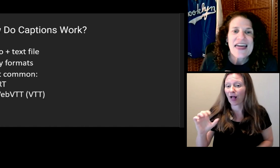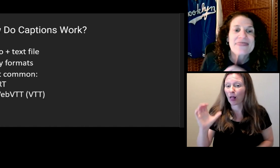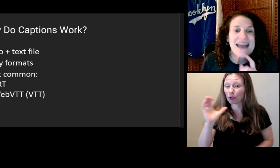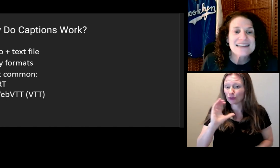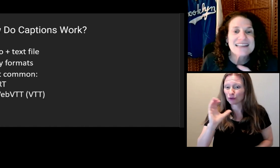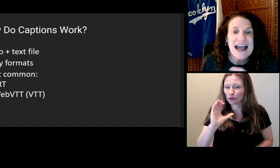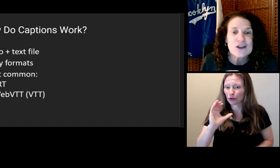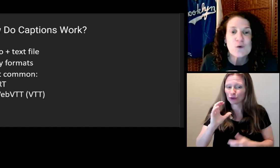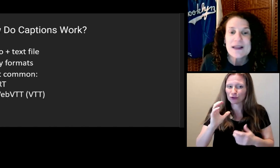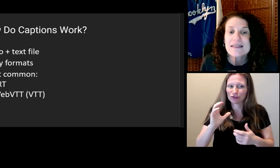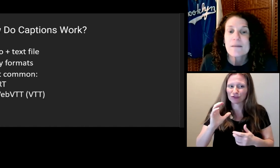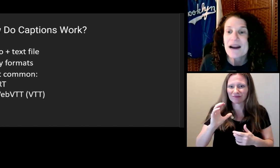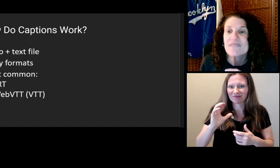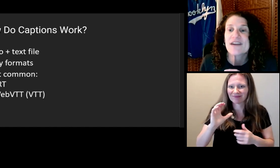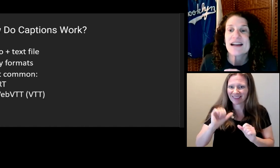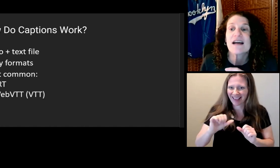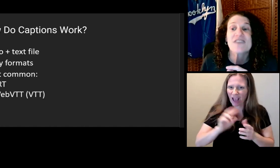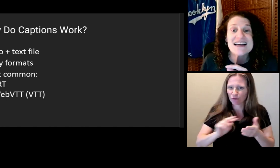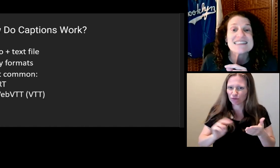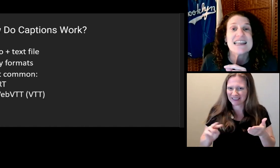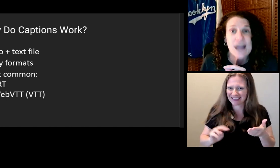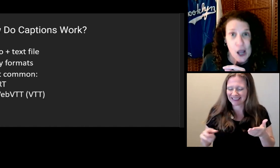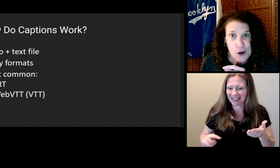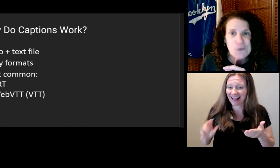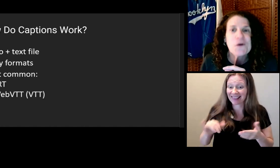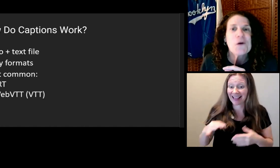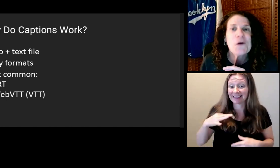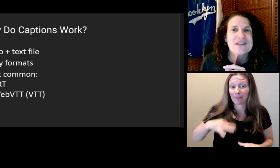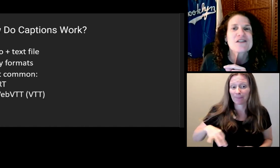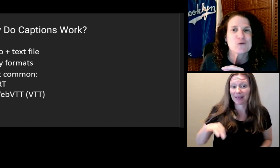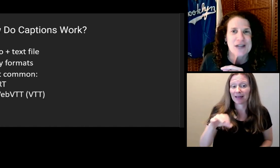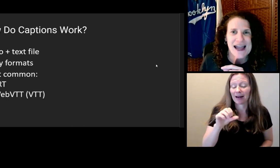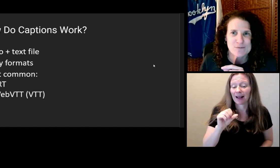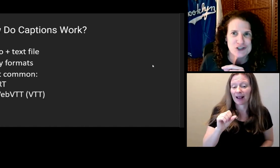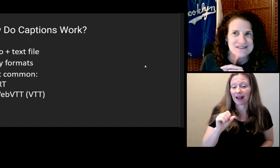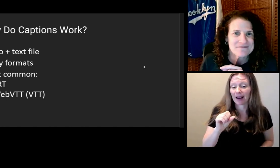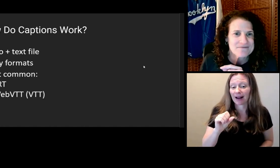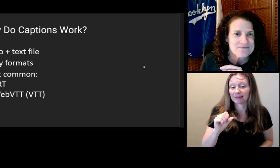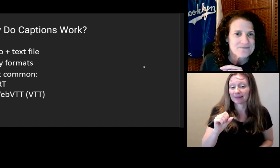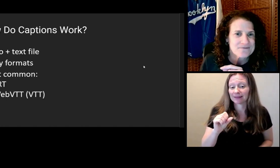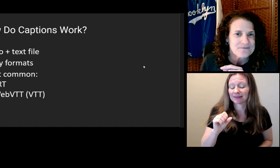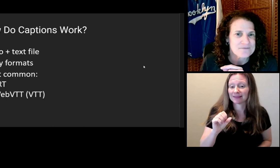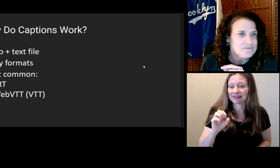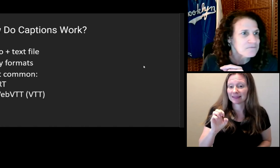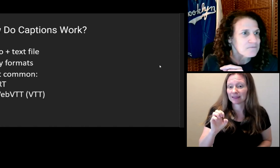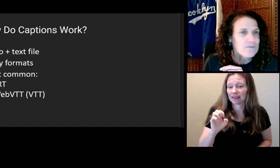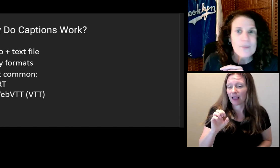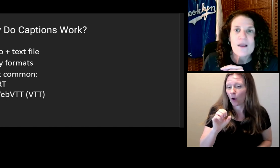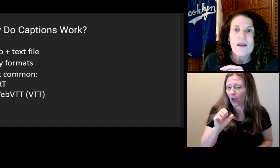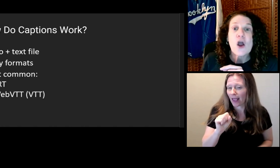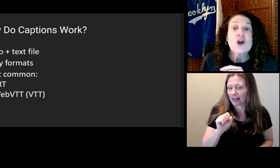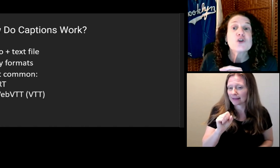That's how you get the benefit of SEO with closed captions.